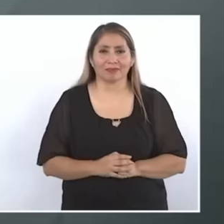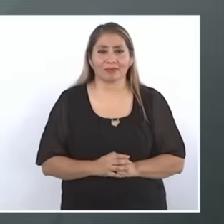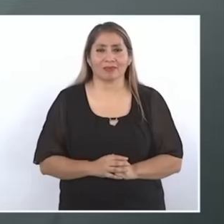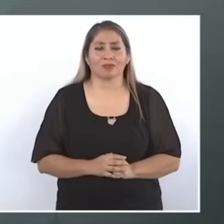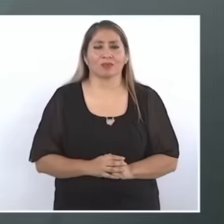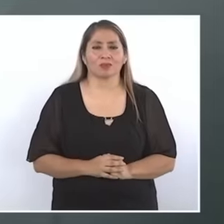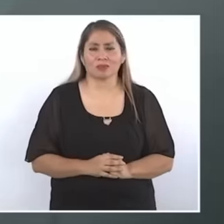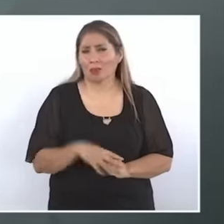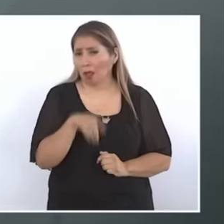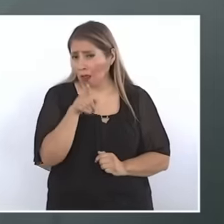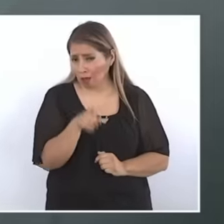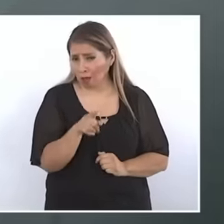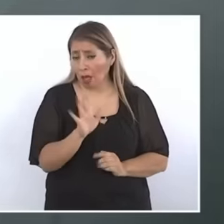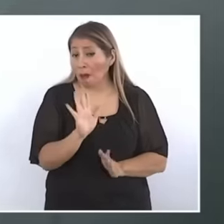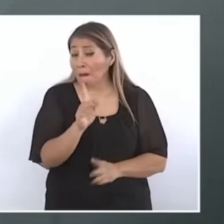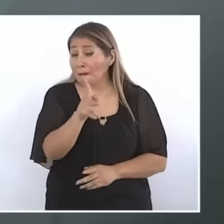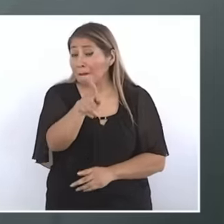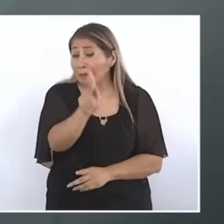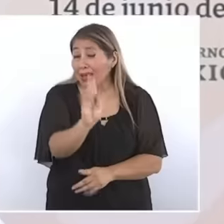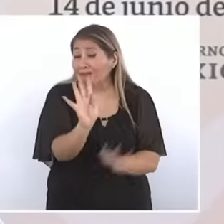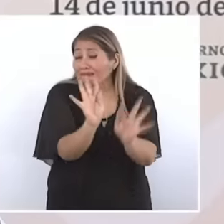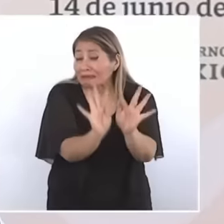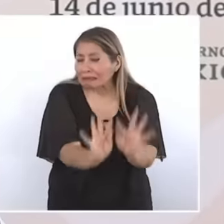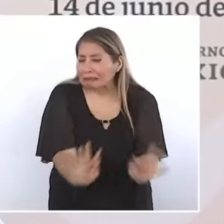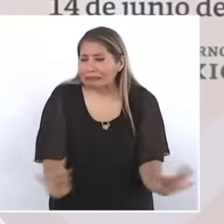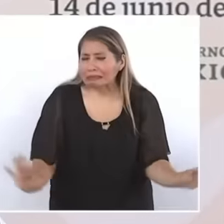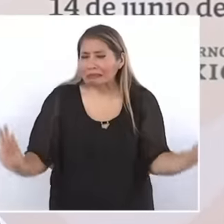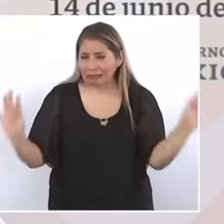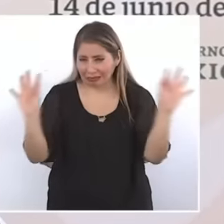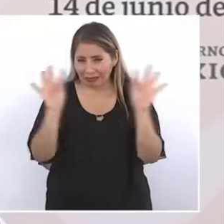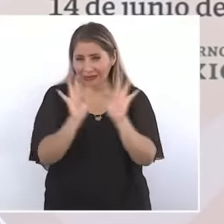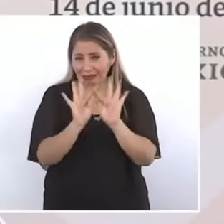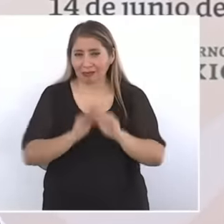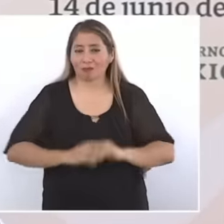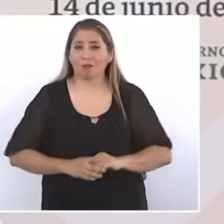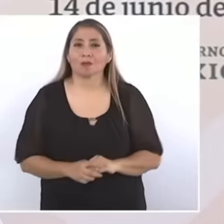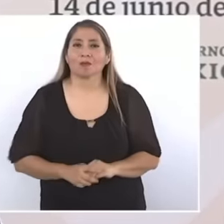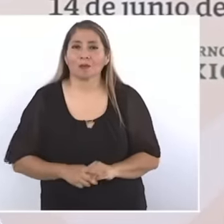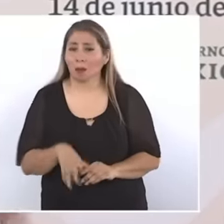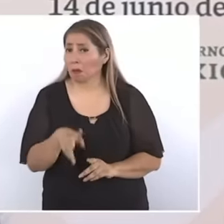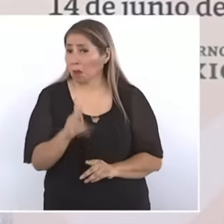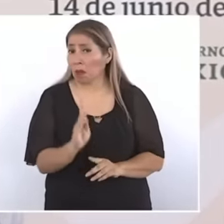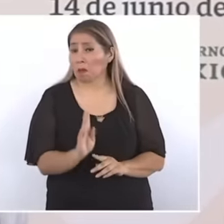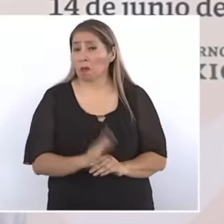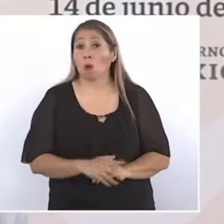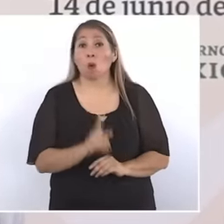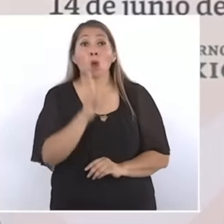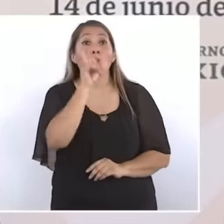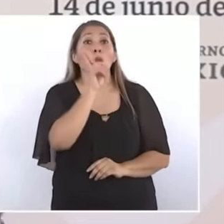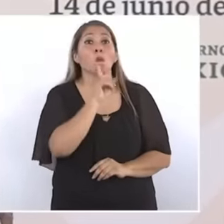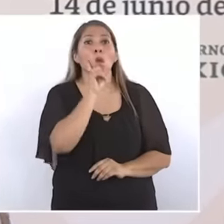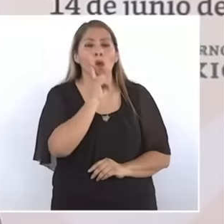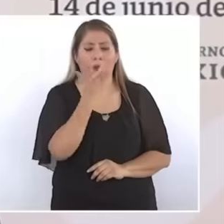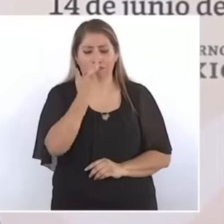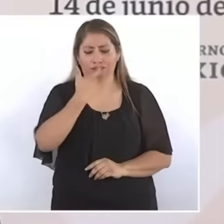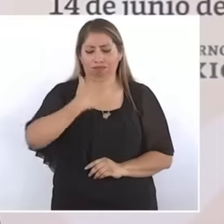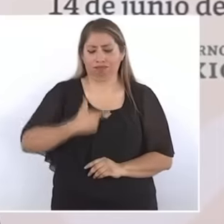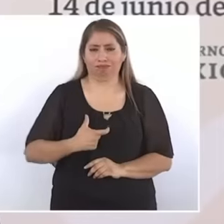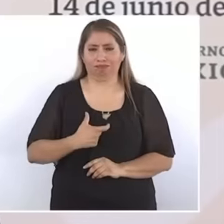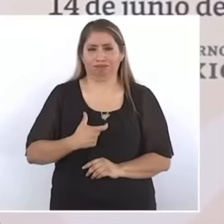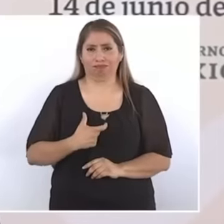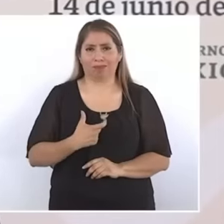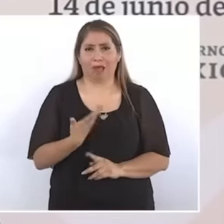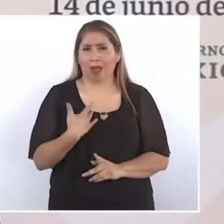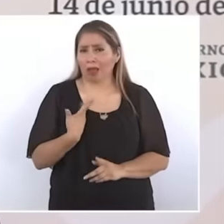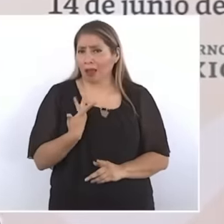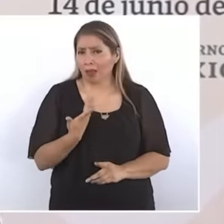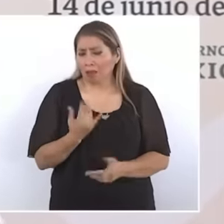but the most important thing The most important thing is a woman with convictions with good